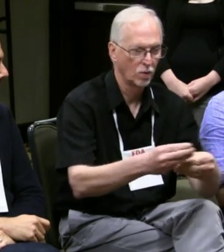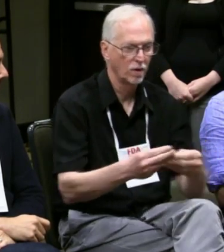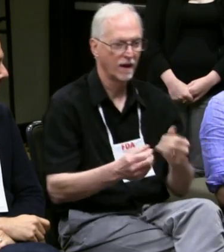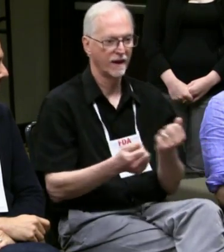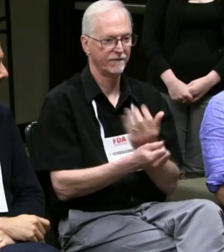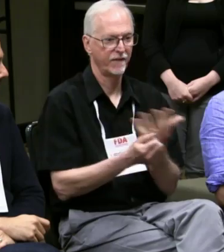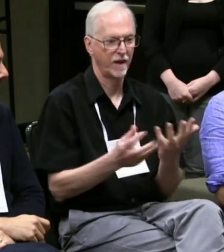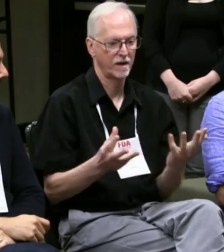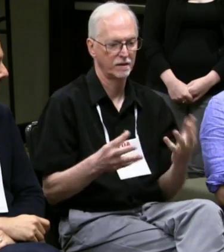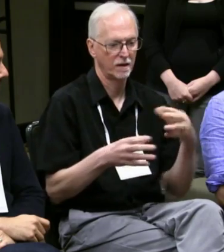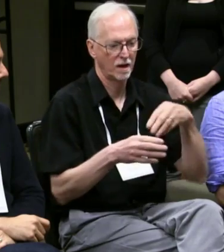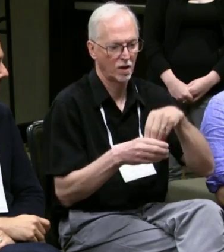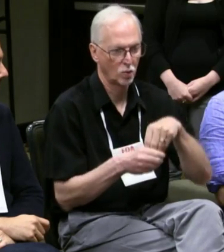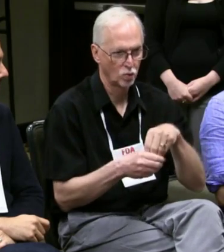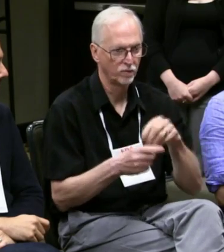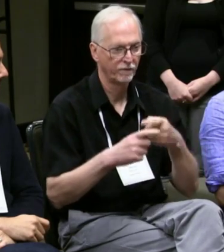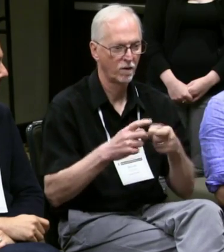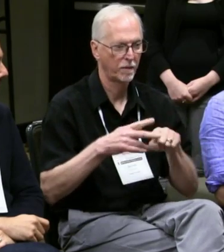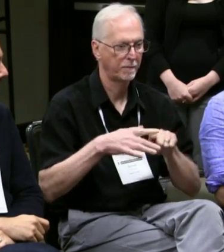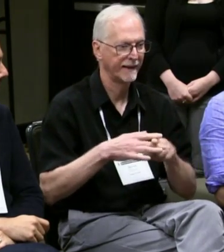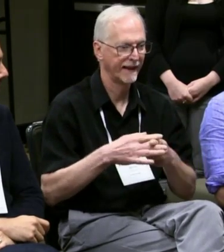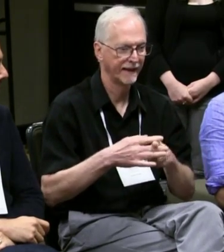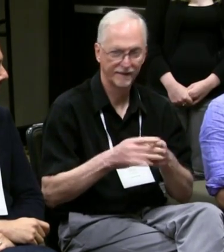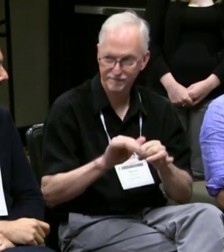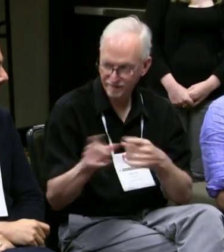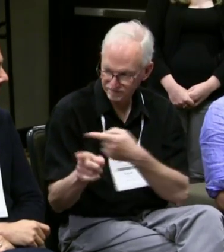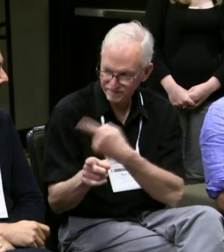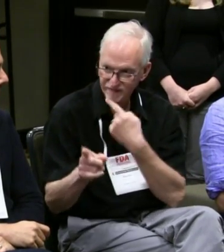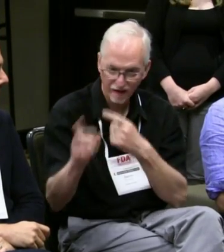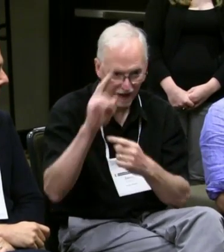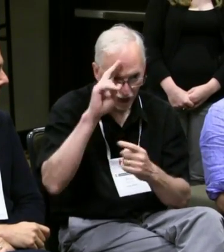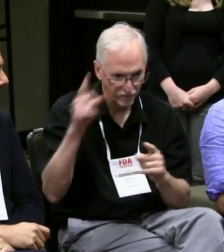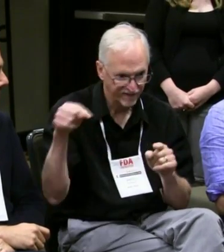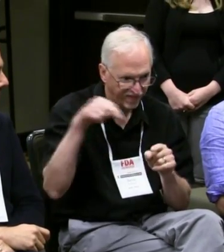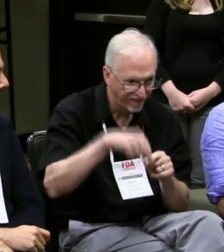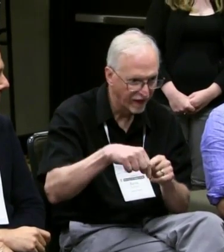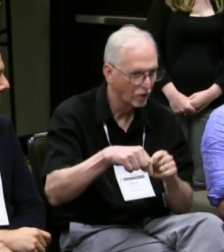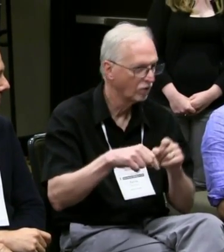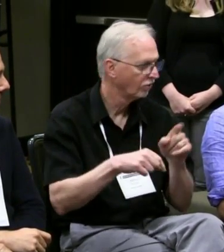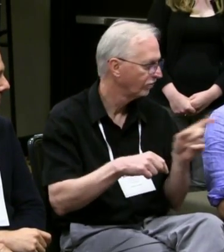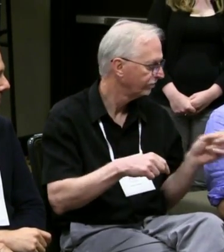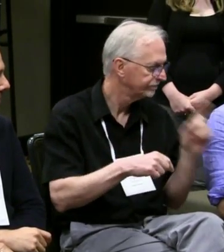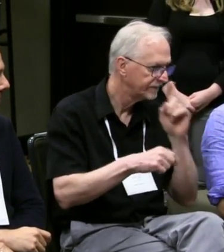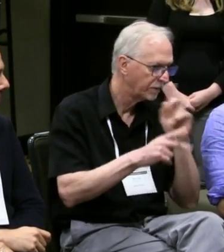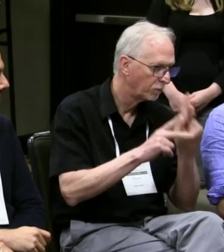It's not like you have a design and then you start adding people in. Really you start adding people in from the beginning.